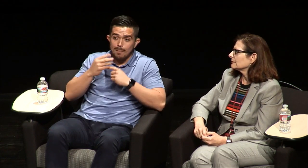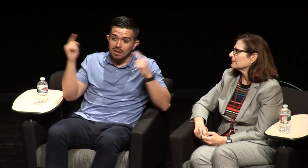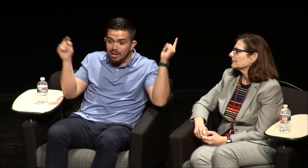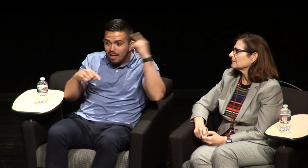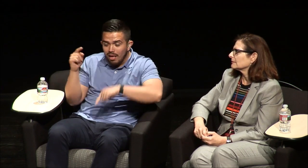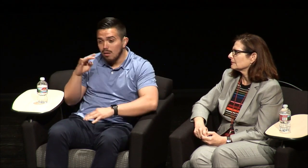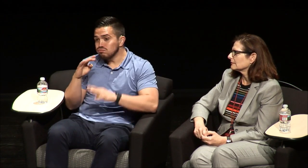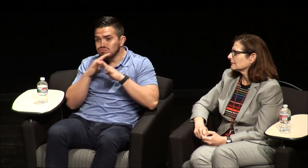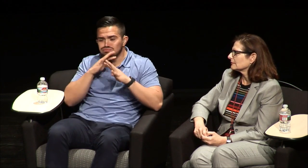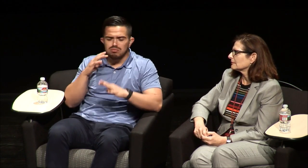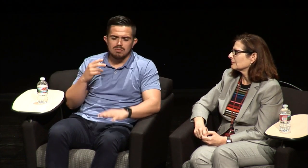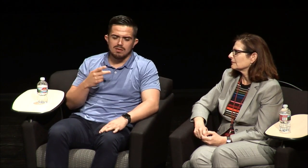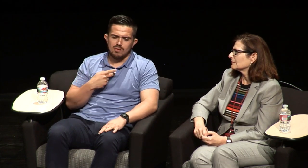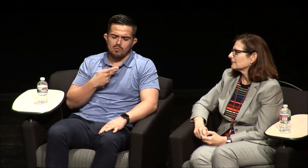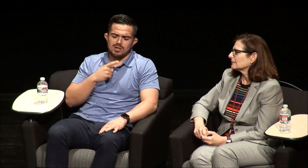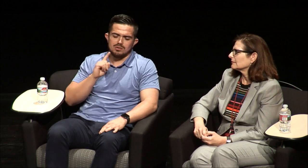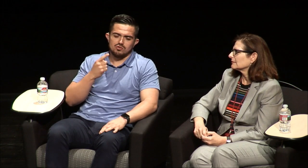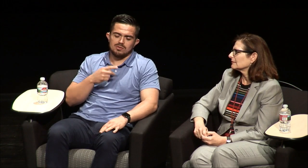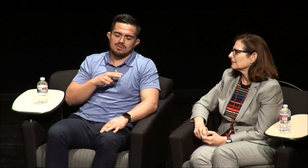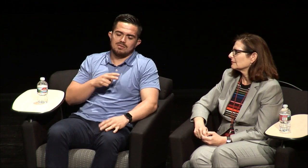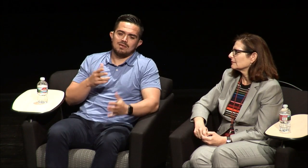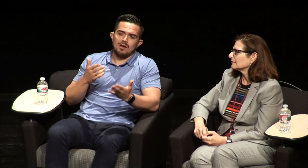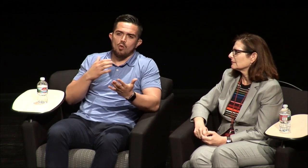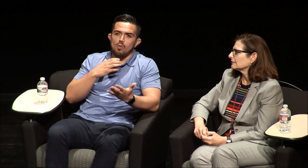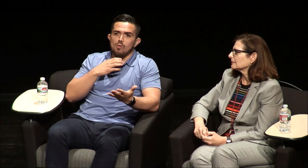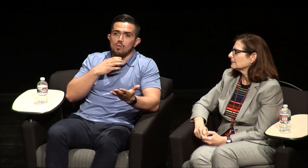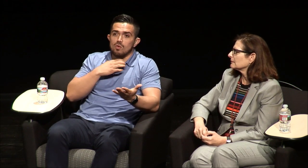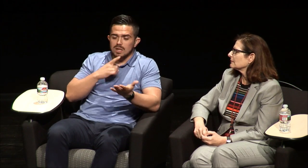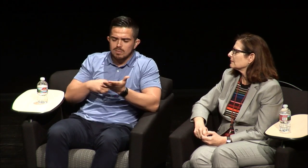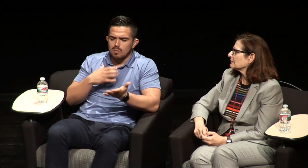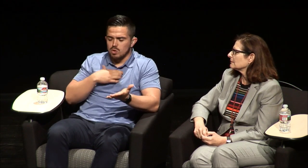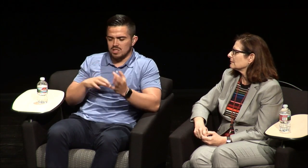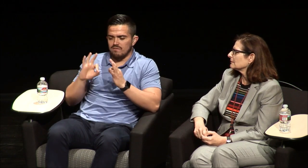Christmas my family will talk with each other and